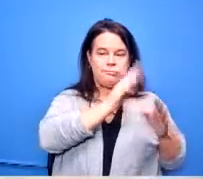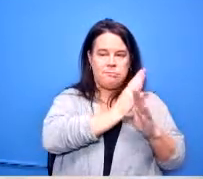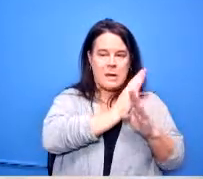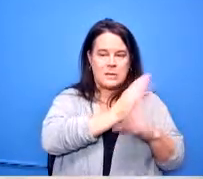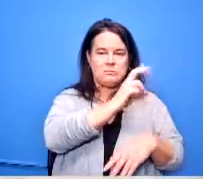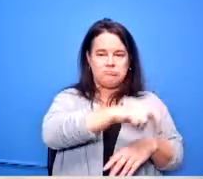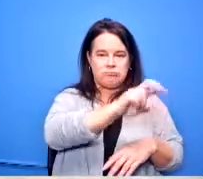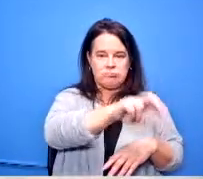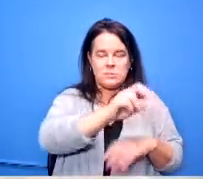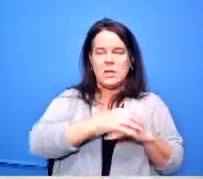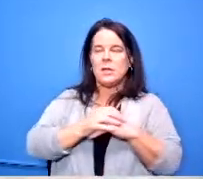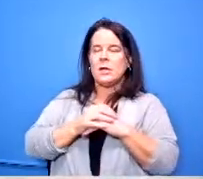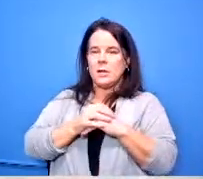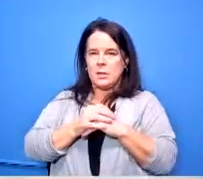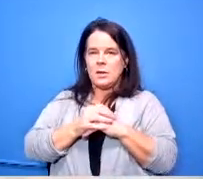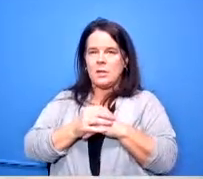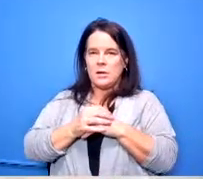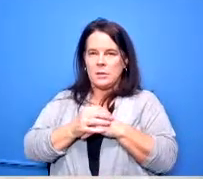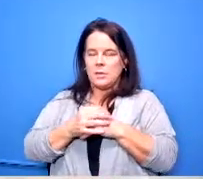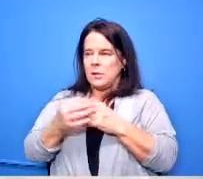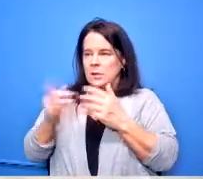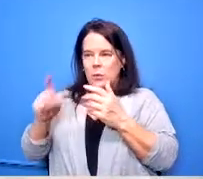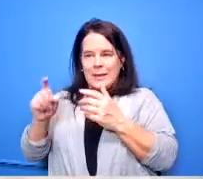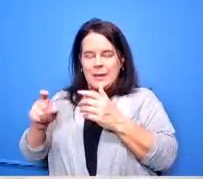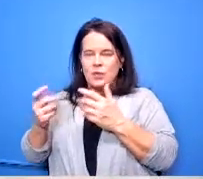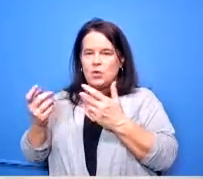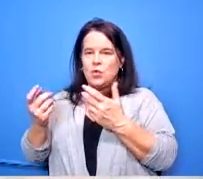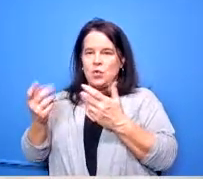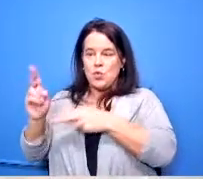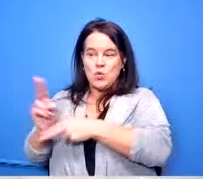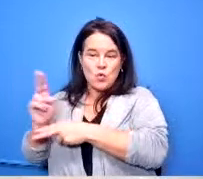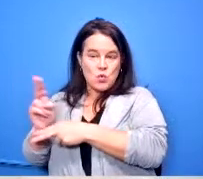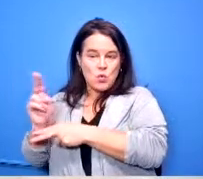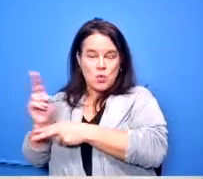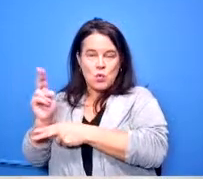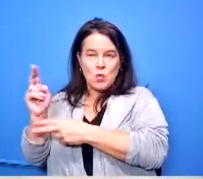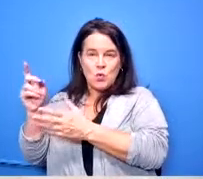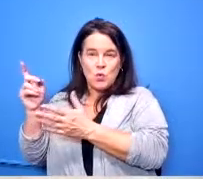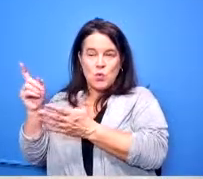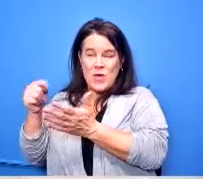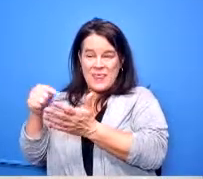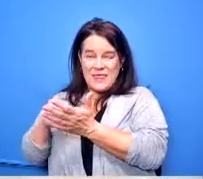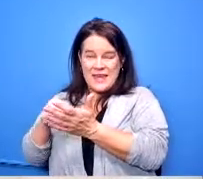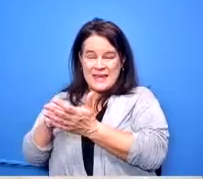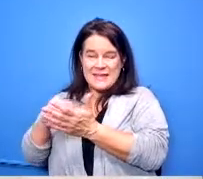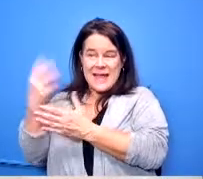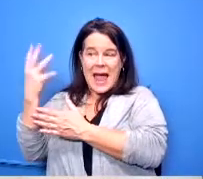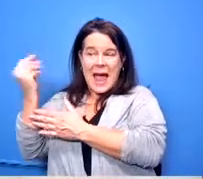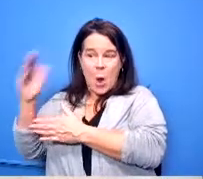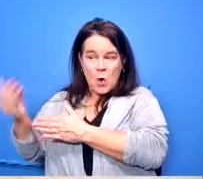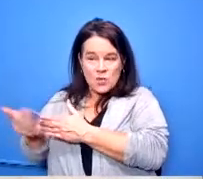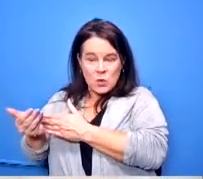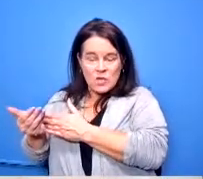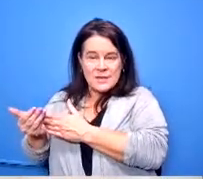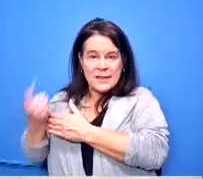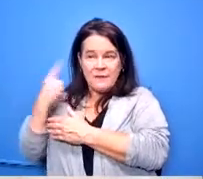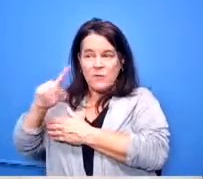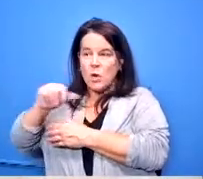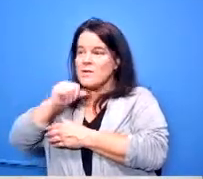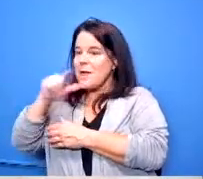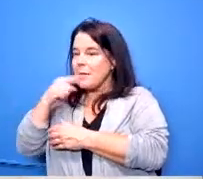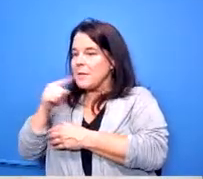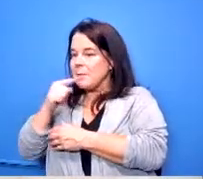can actually either use this outsourcing for the non-public charters or bring it back in house so